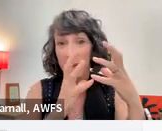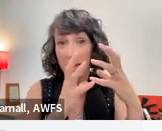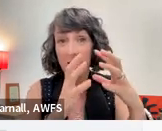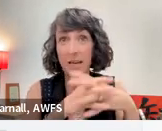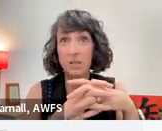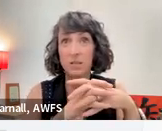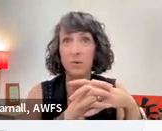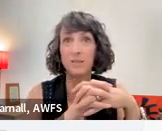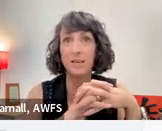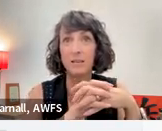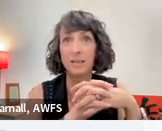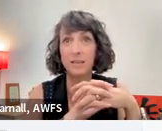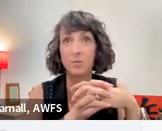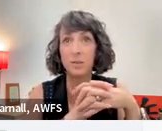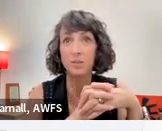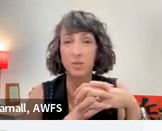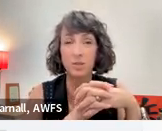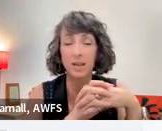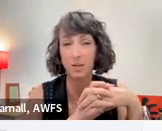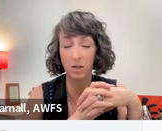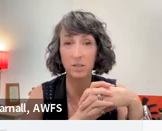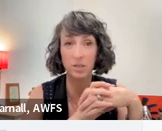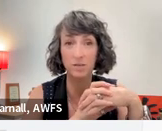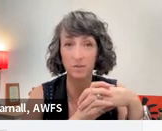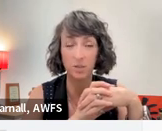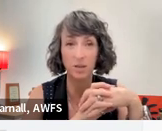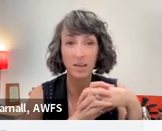One, he engages with this analytics research and technology division.